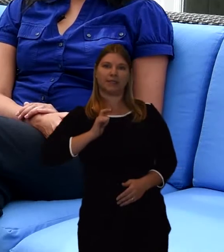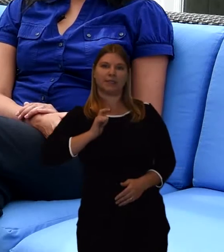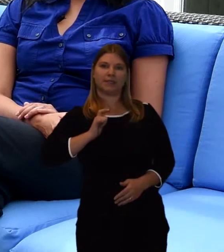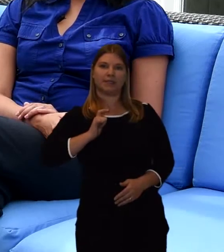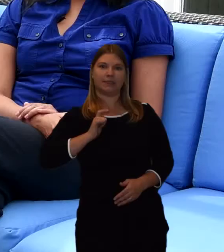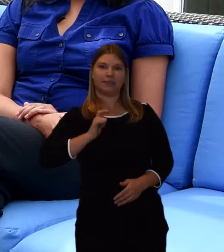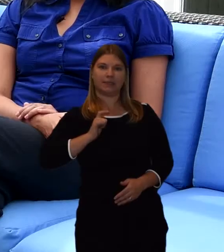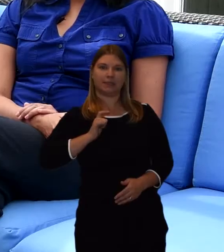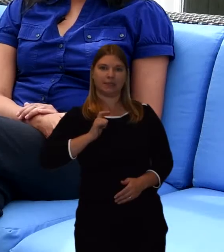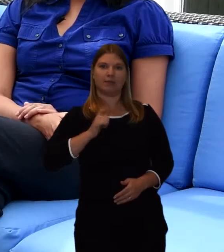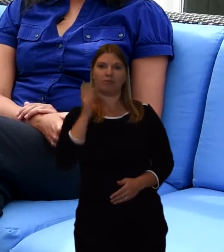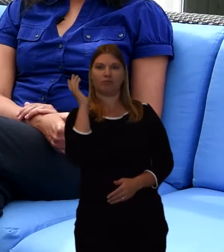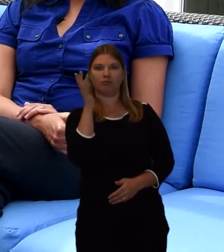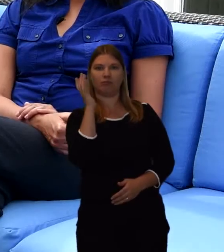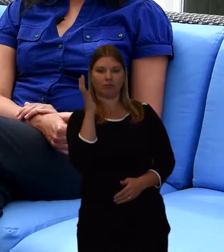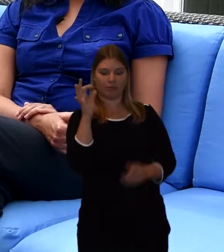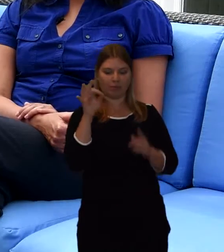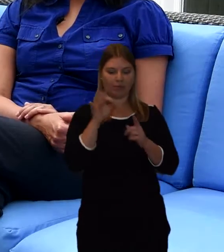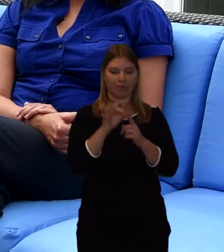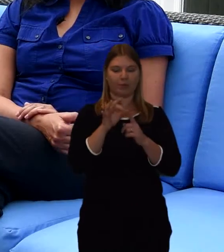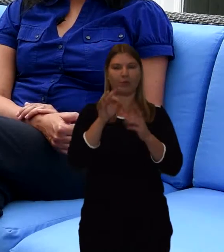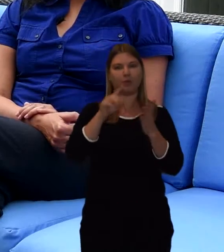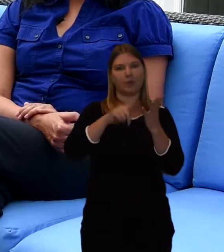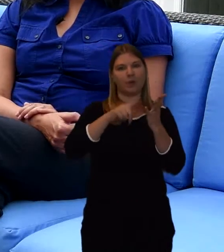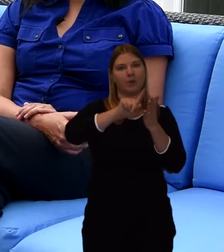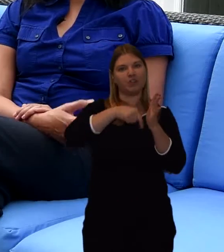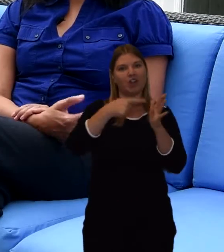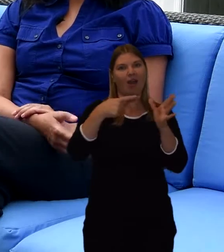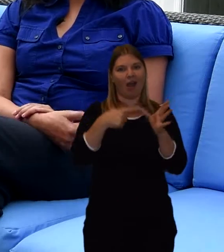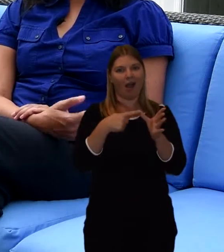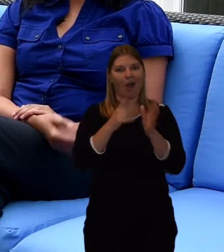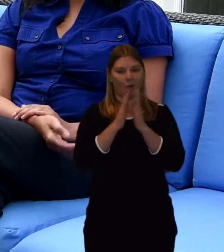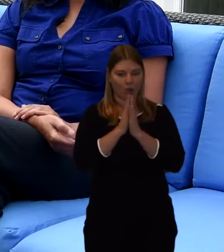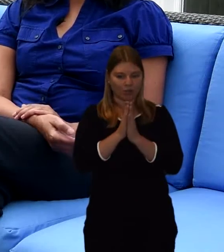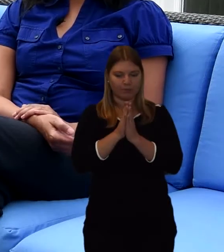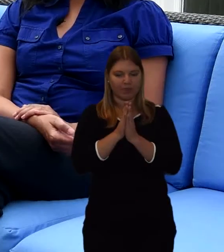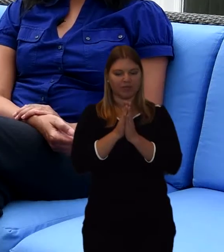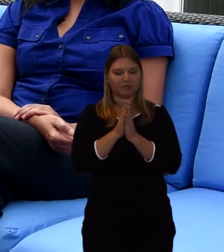A priest performs a puja, which is like a worshipping ceremony.